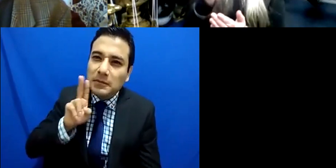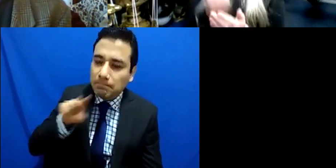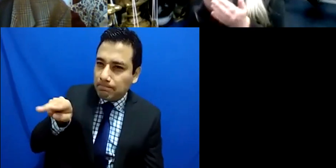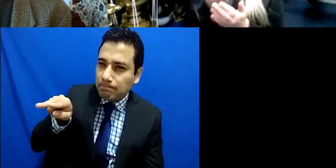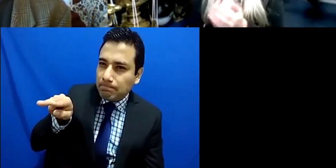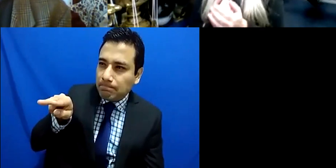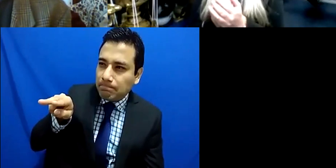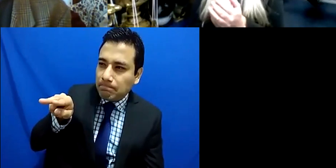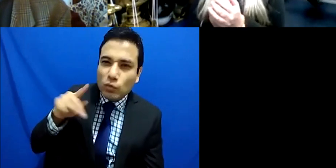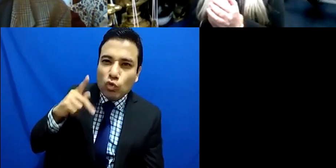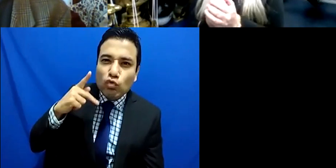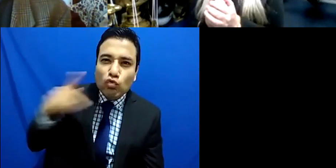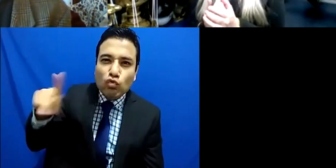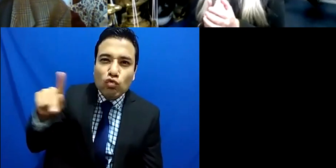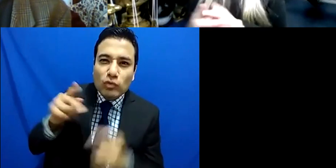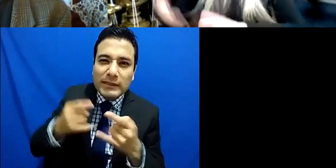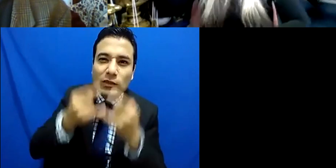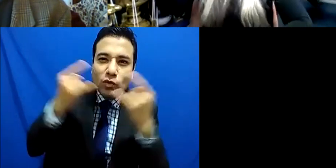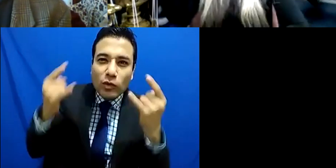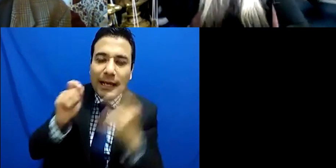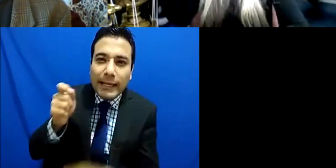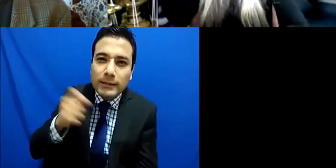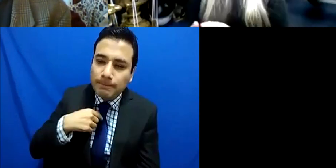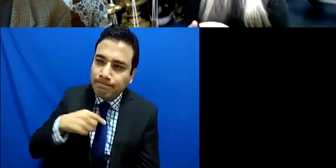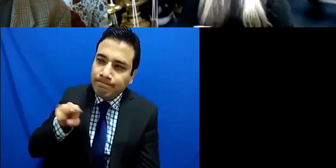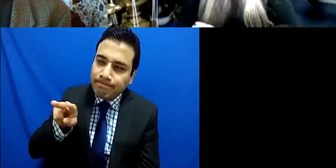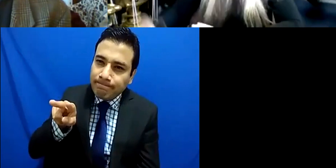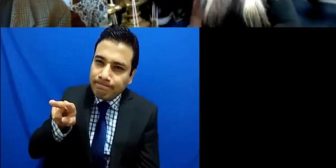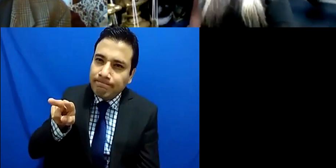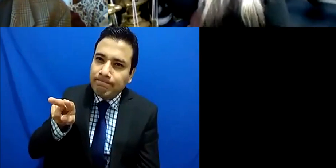situation so I had to leave time at the door I had to leave the fact that I was a musician